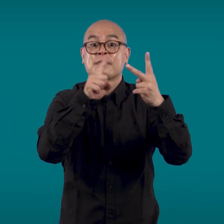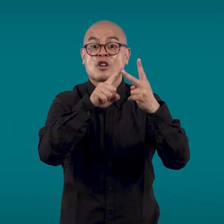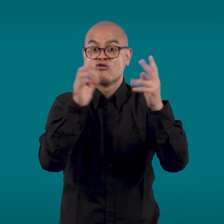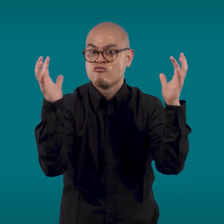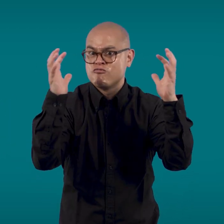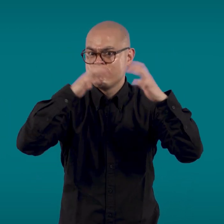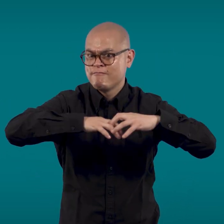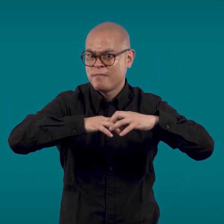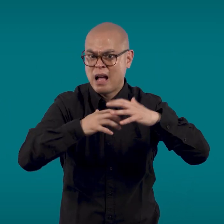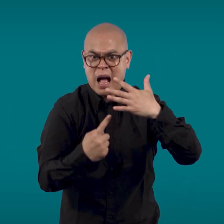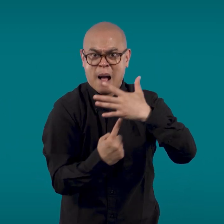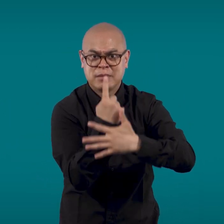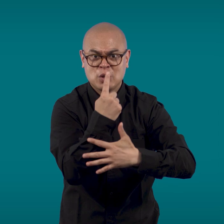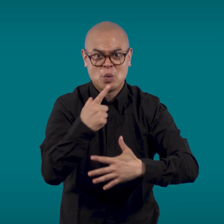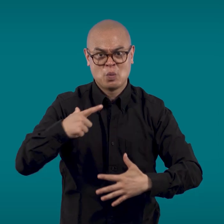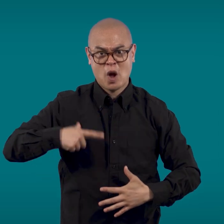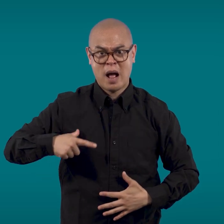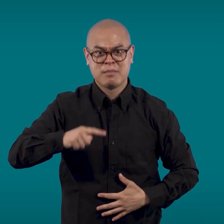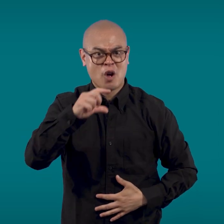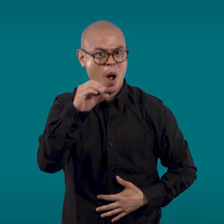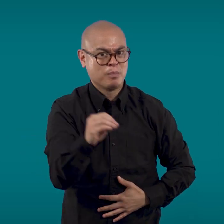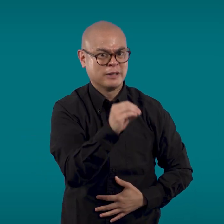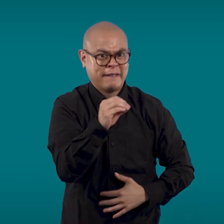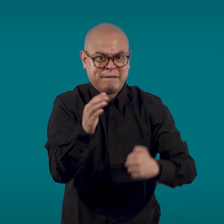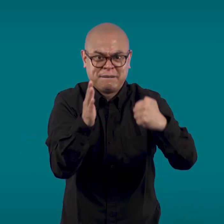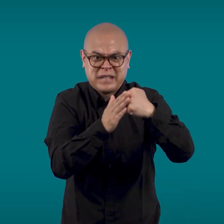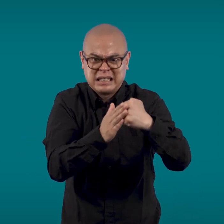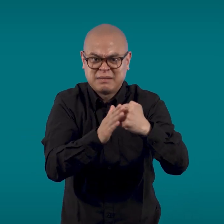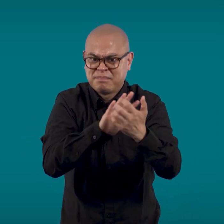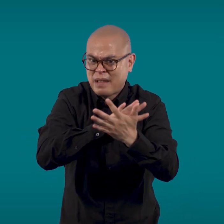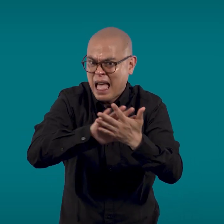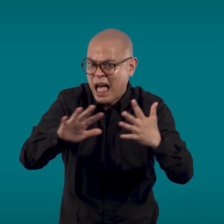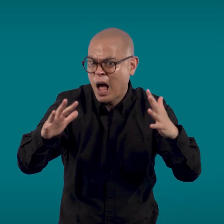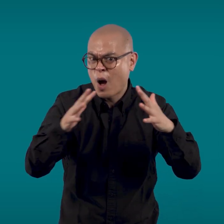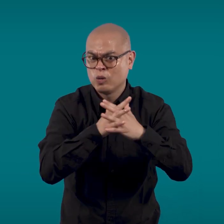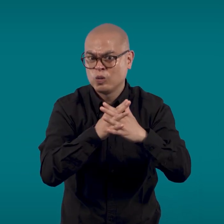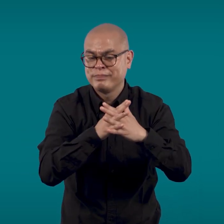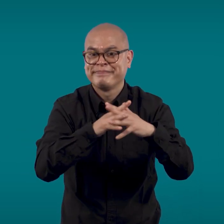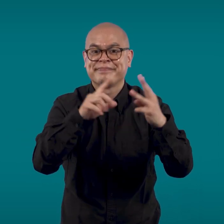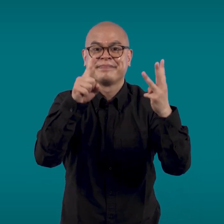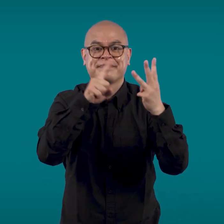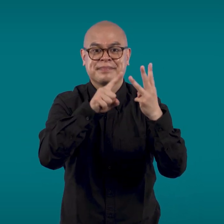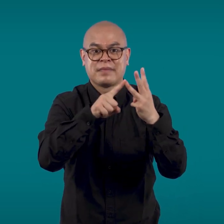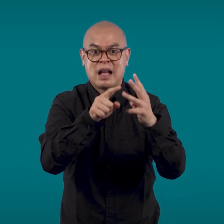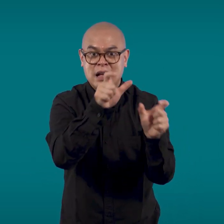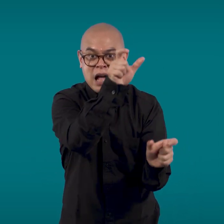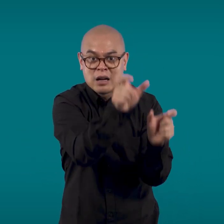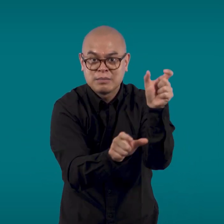The technical cause of the outage and how it was fixed by Optus